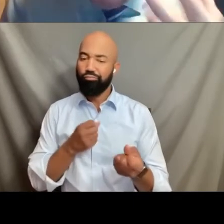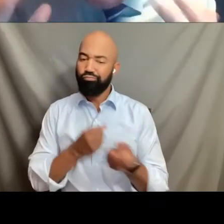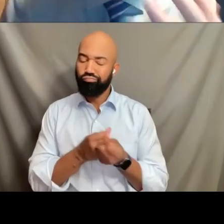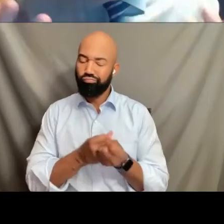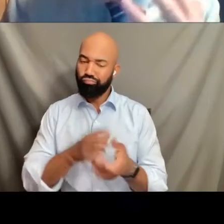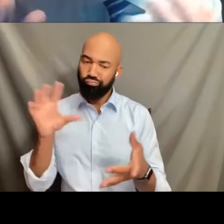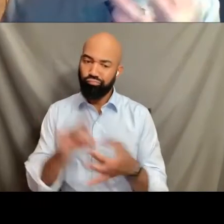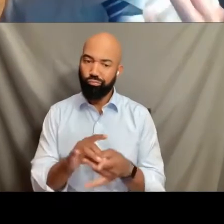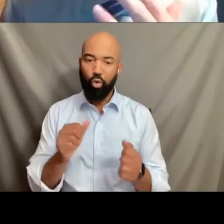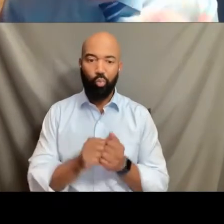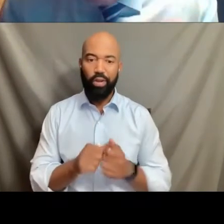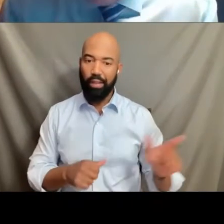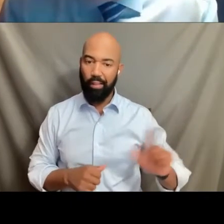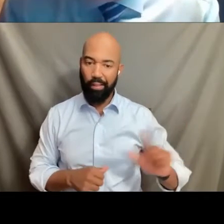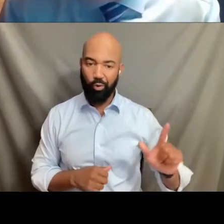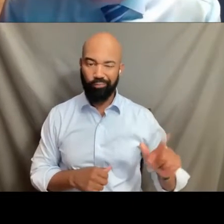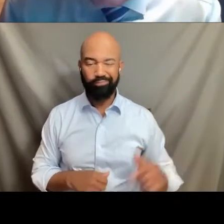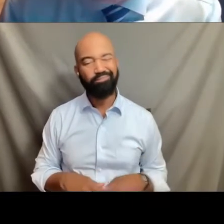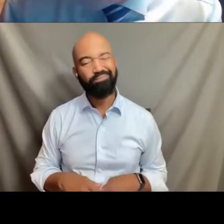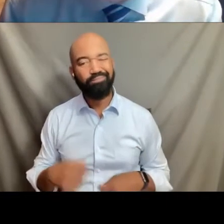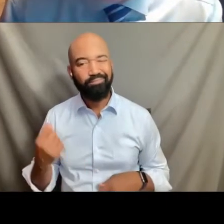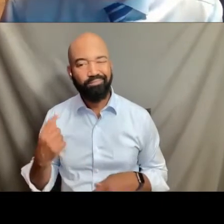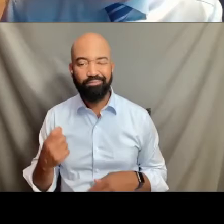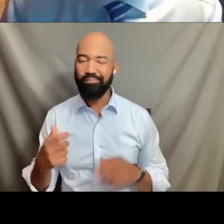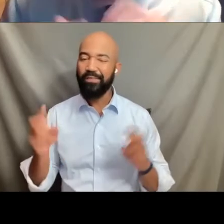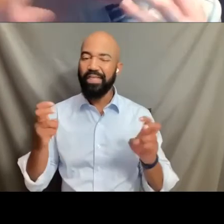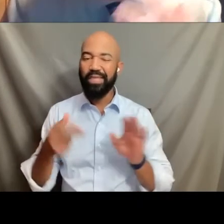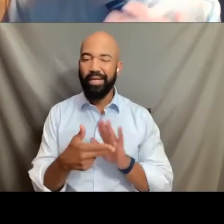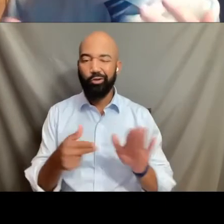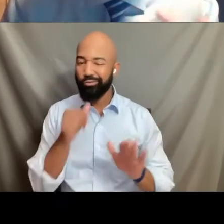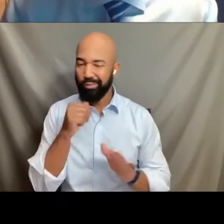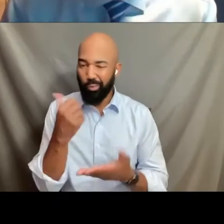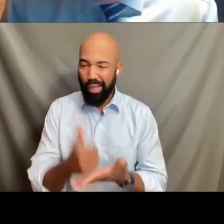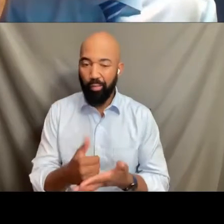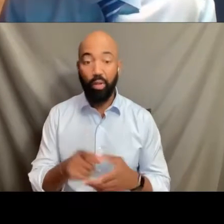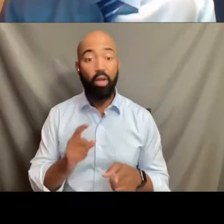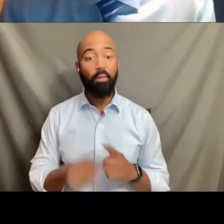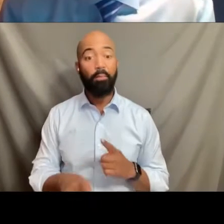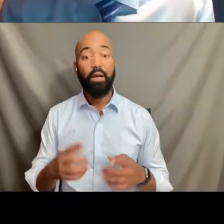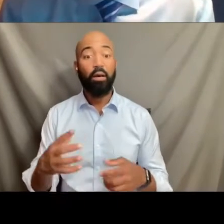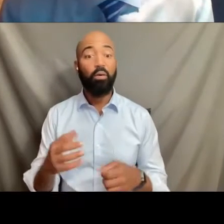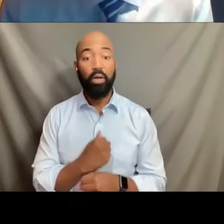Again, titles that aren't always very helpful, but nonetheless, four to three makes a decision